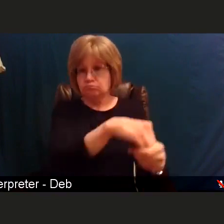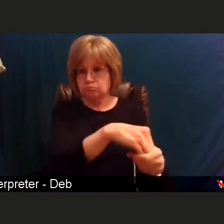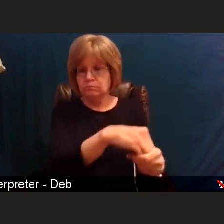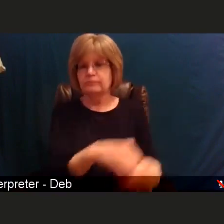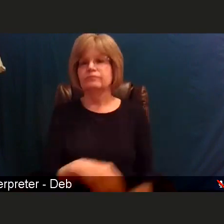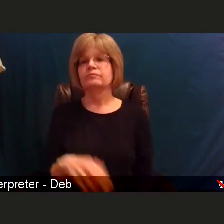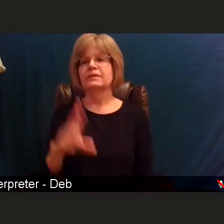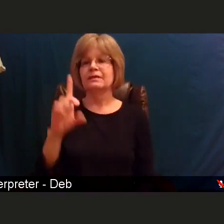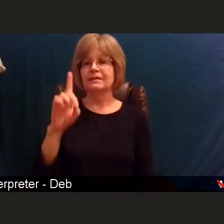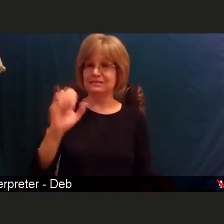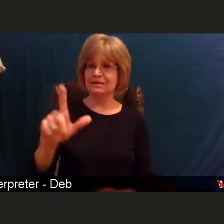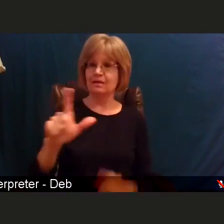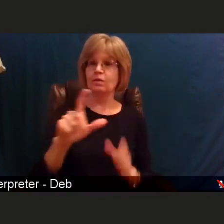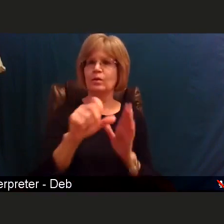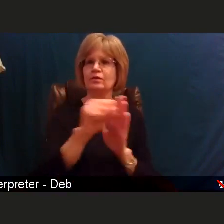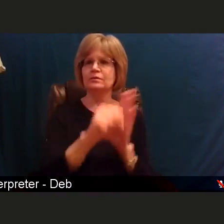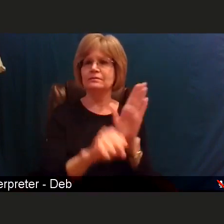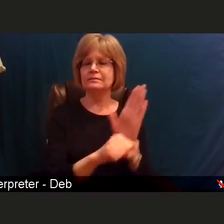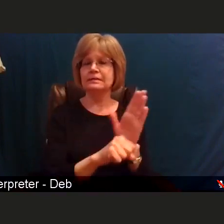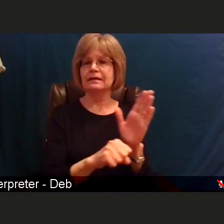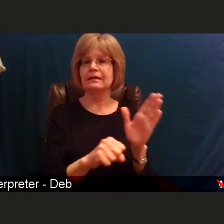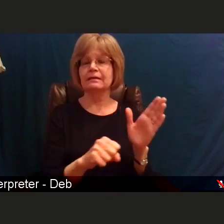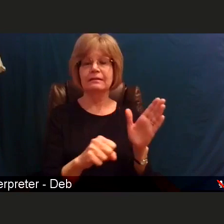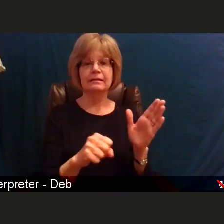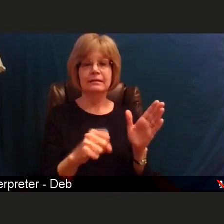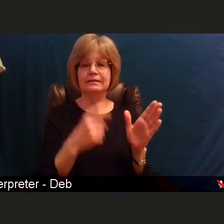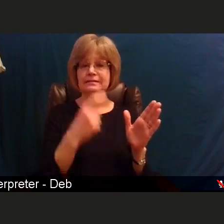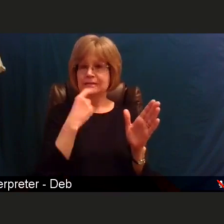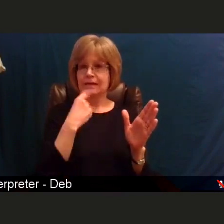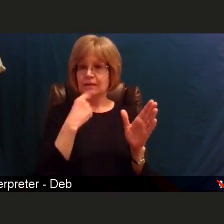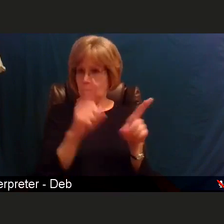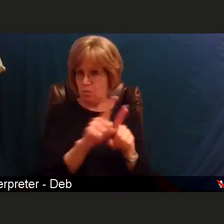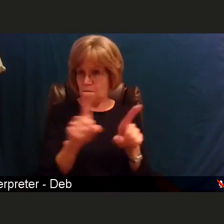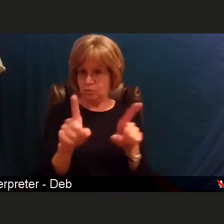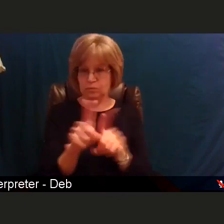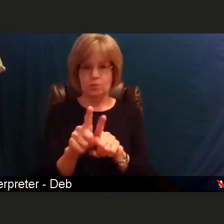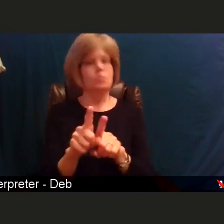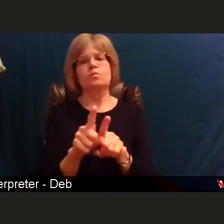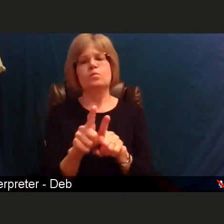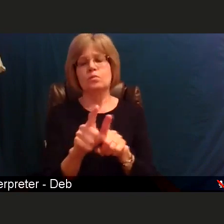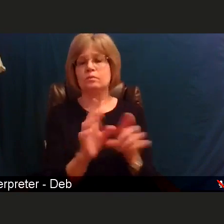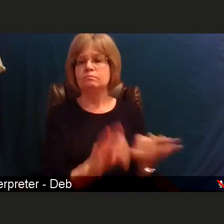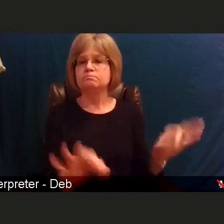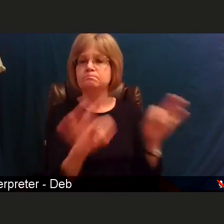in addition to those other frontline essential workers, that it's also important that persons that